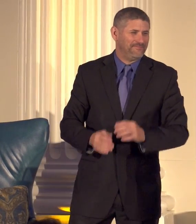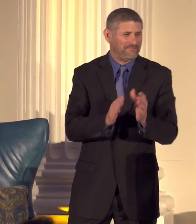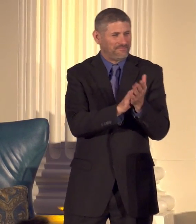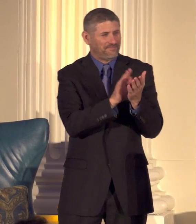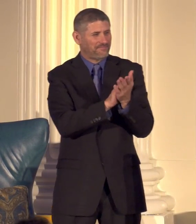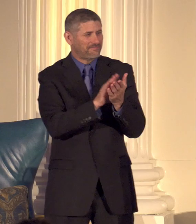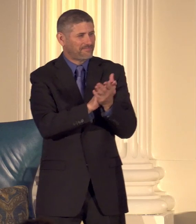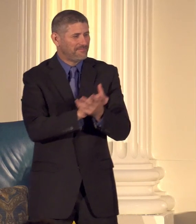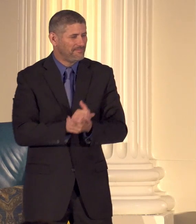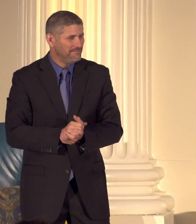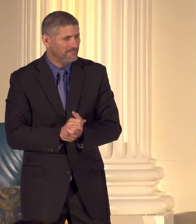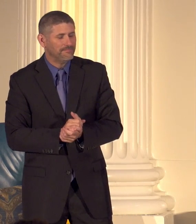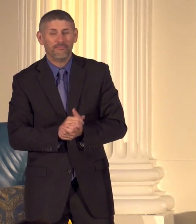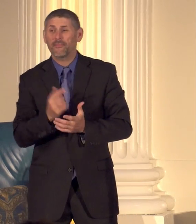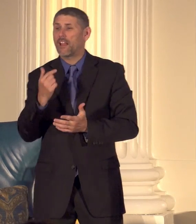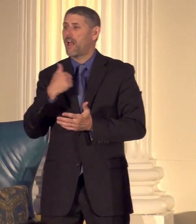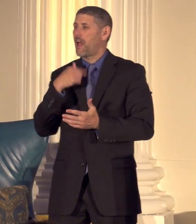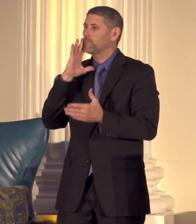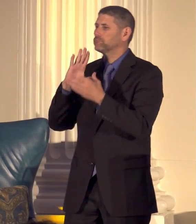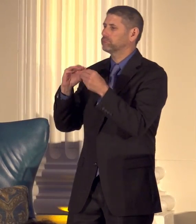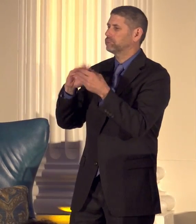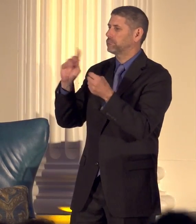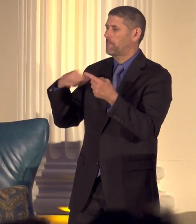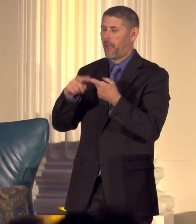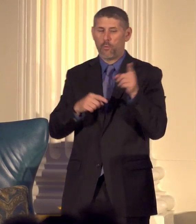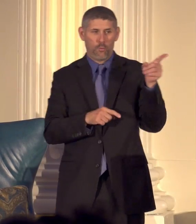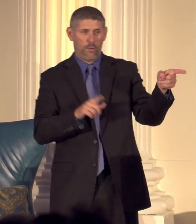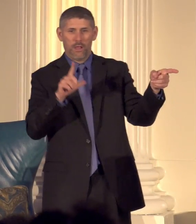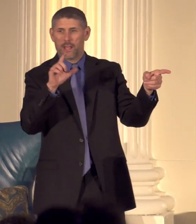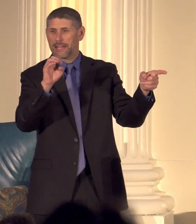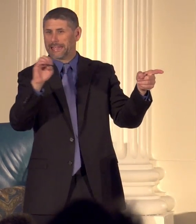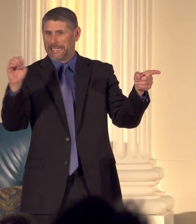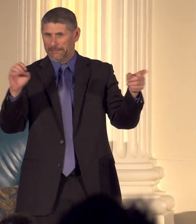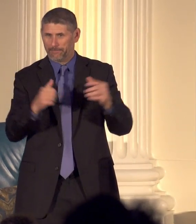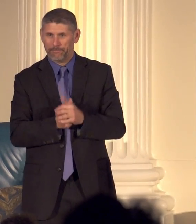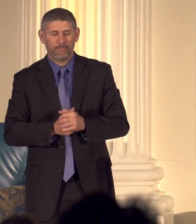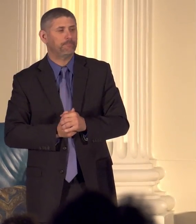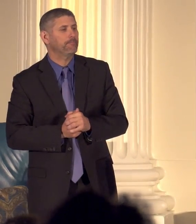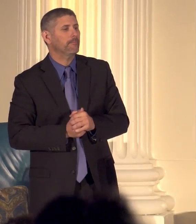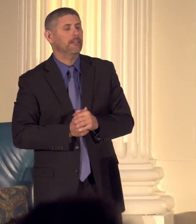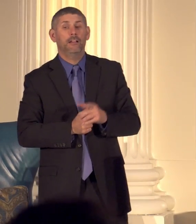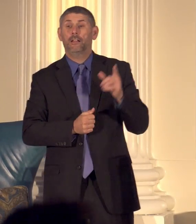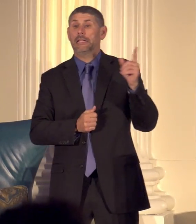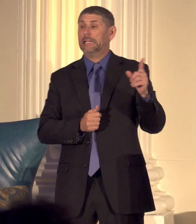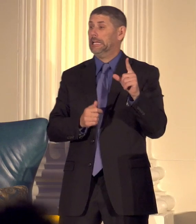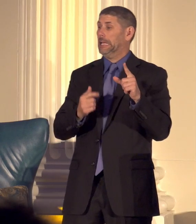let me tell you a little bit about the Lee here's what Leah said that has meant